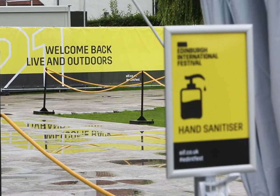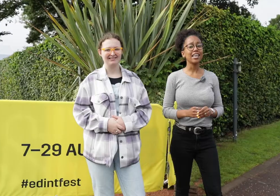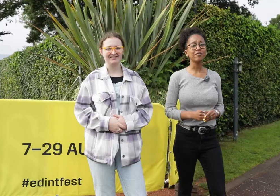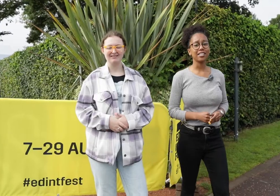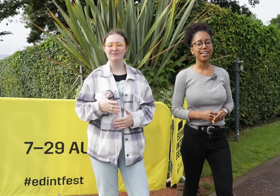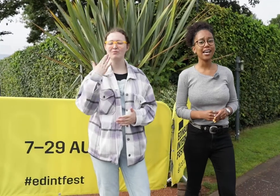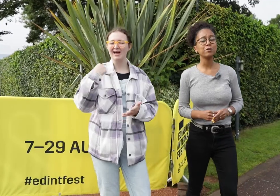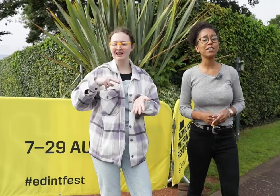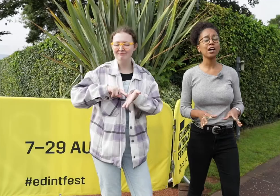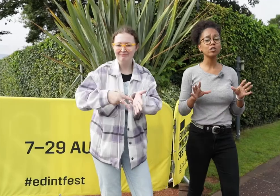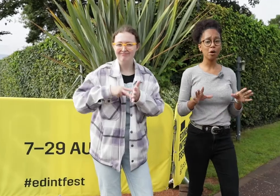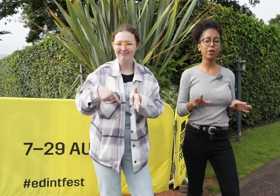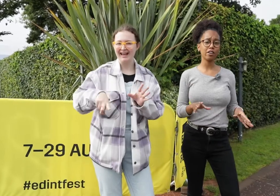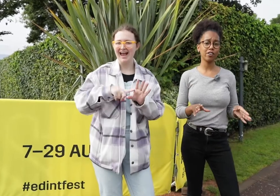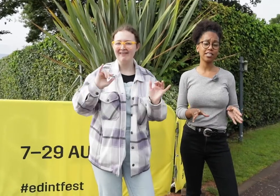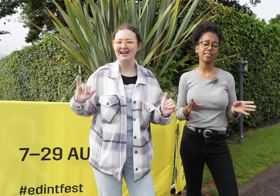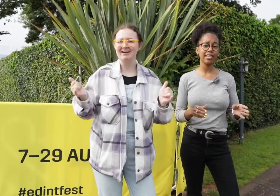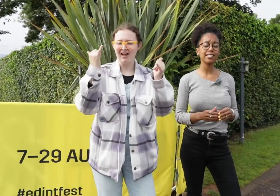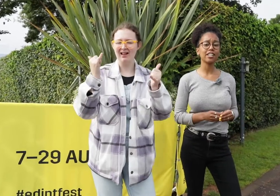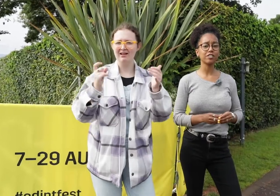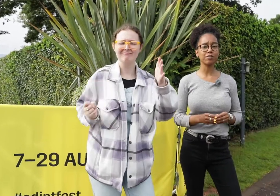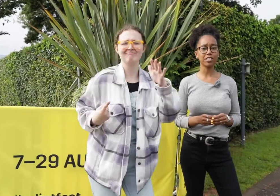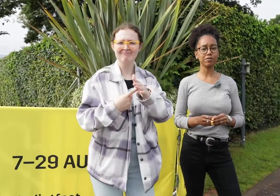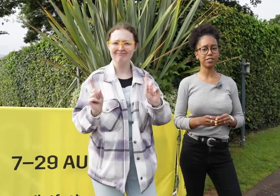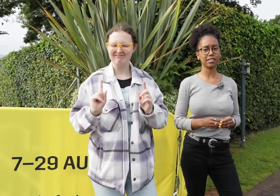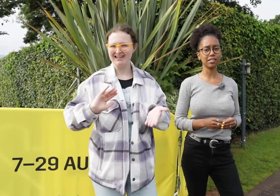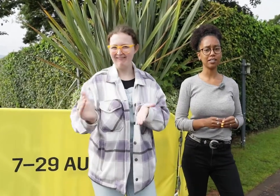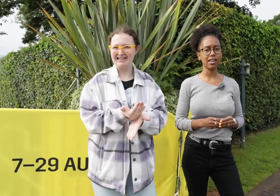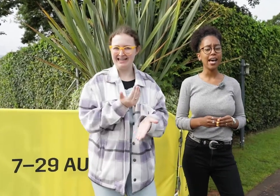Safety has been our top priority at the International Festival this year